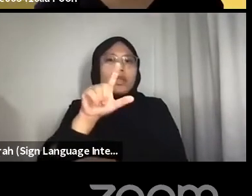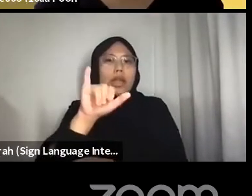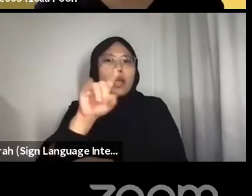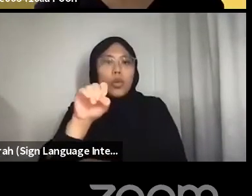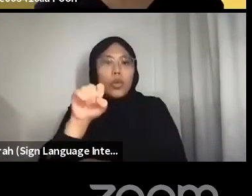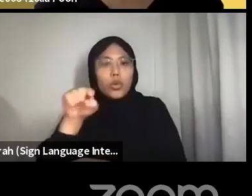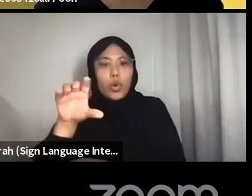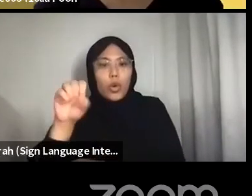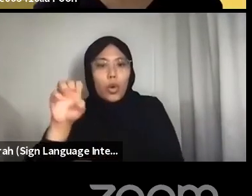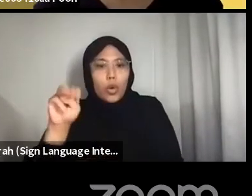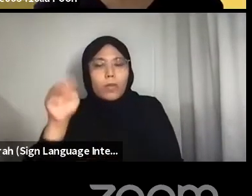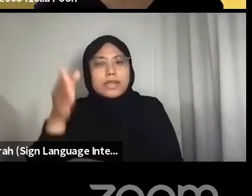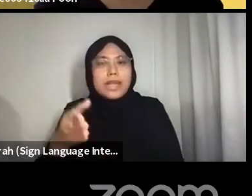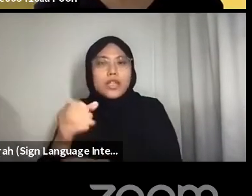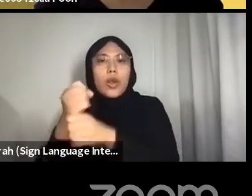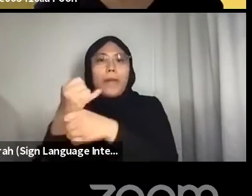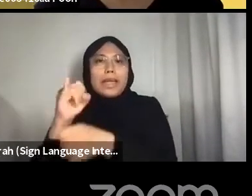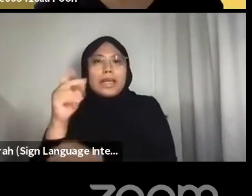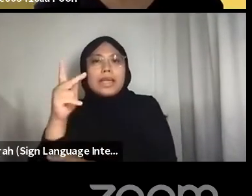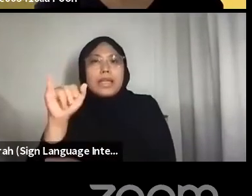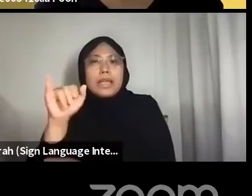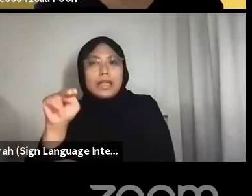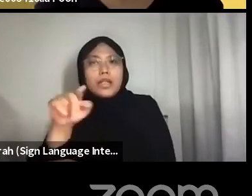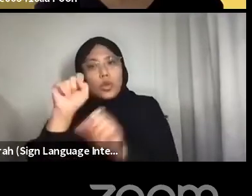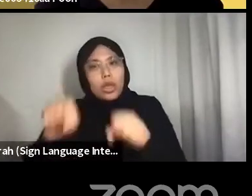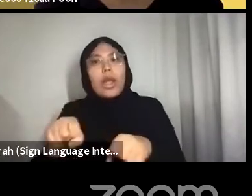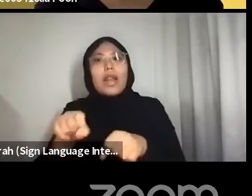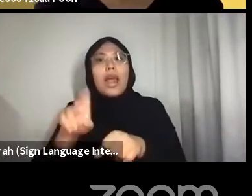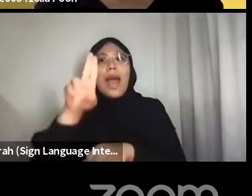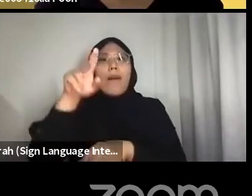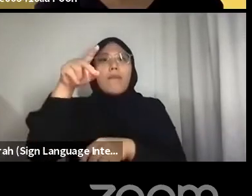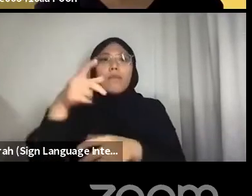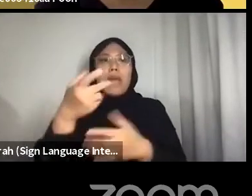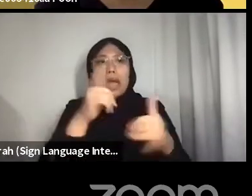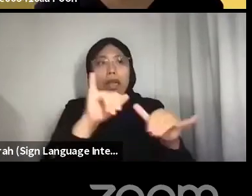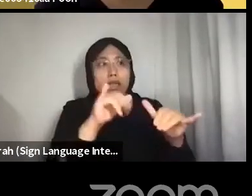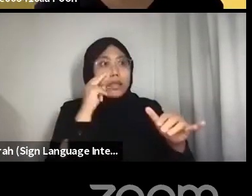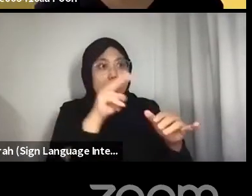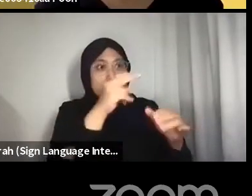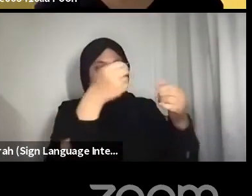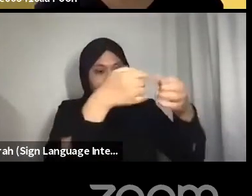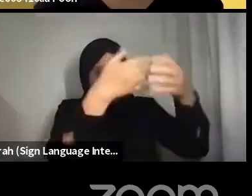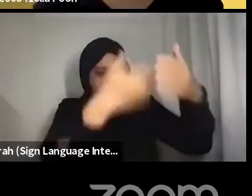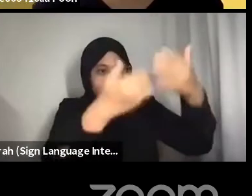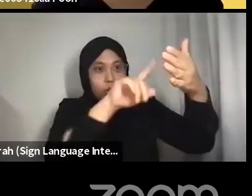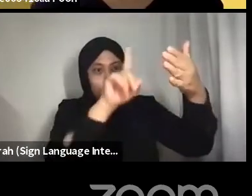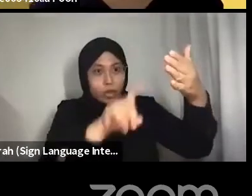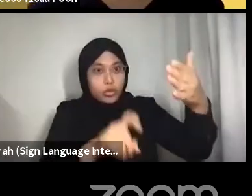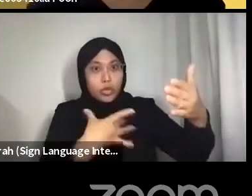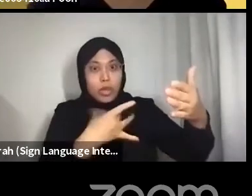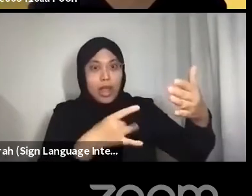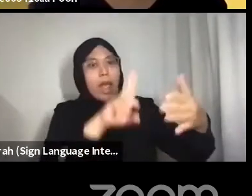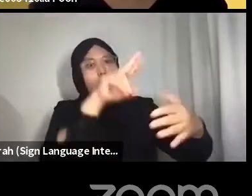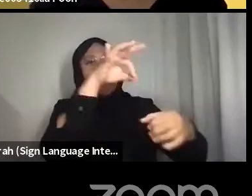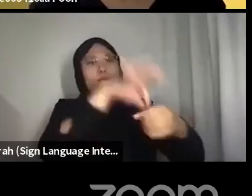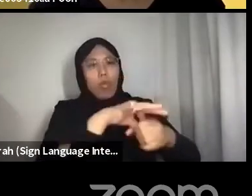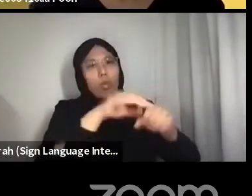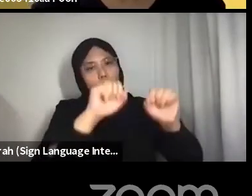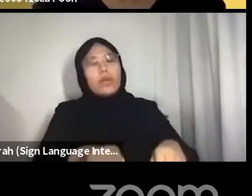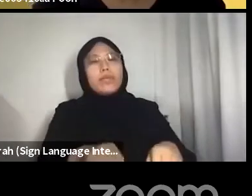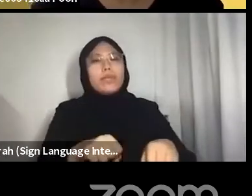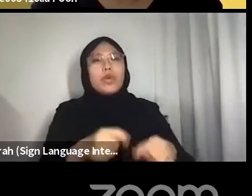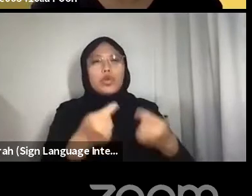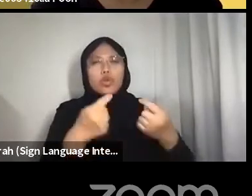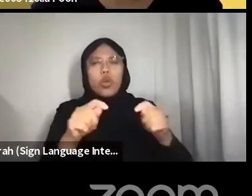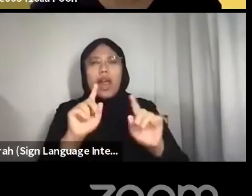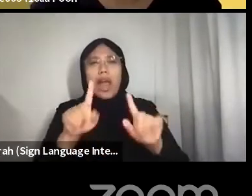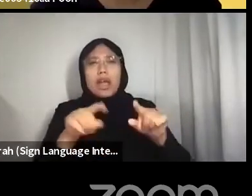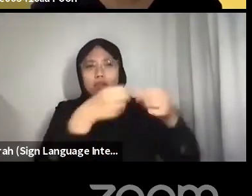and you'll be able to upvote similar questions there. We'll try to answer as many questions as we can before the end of the programme.